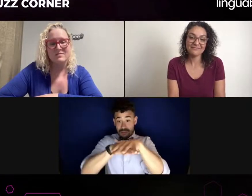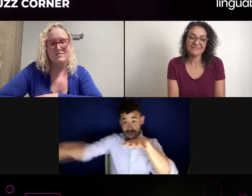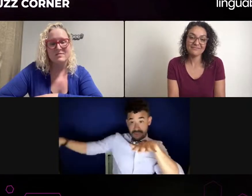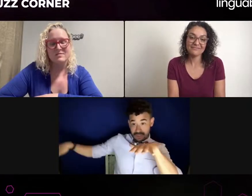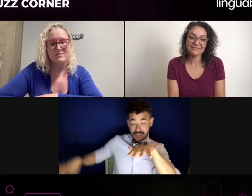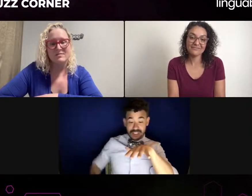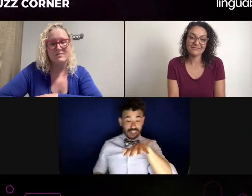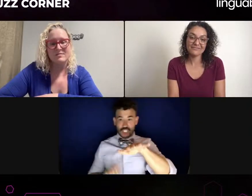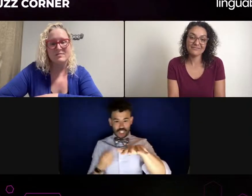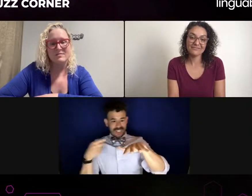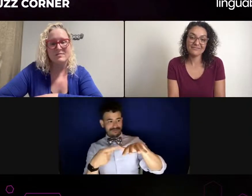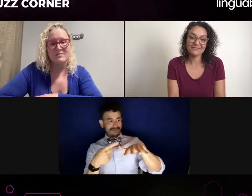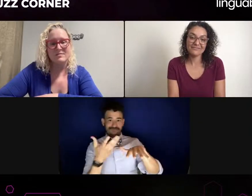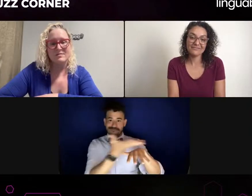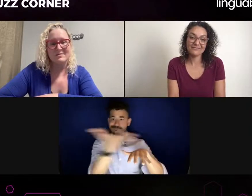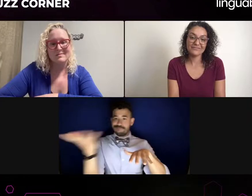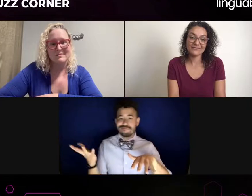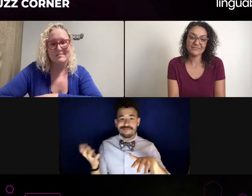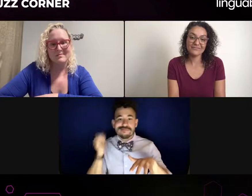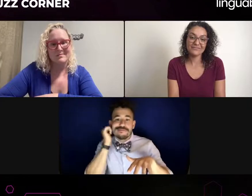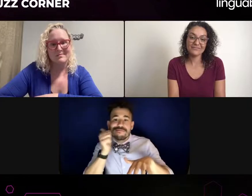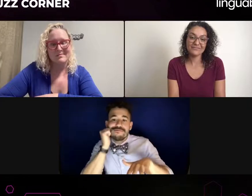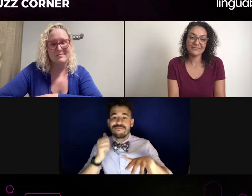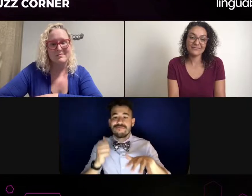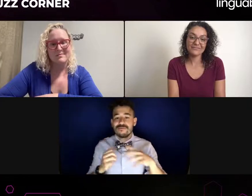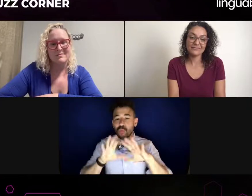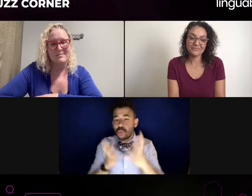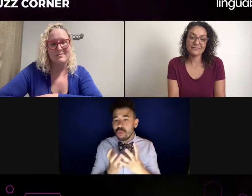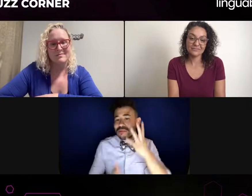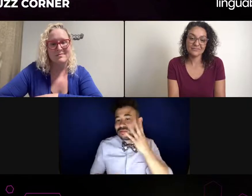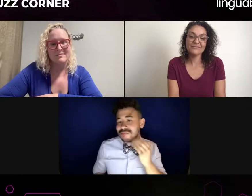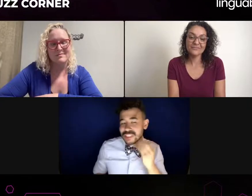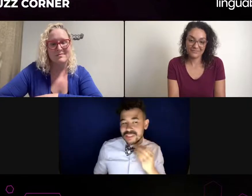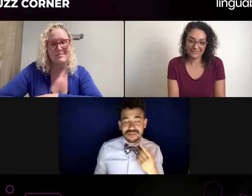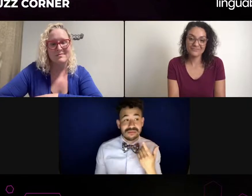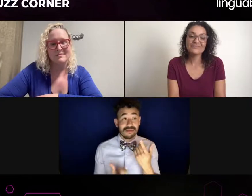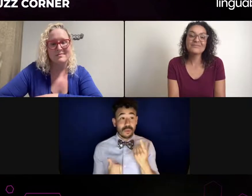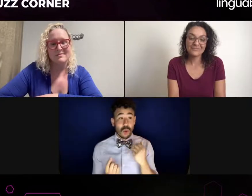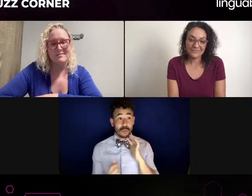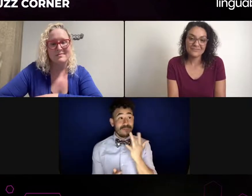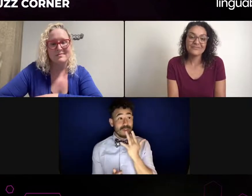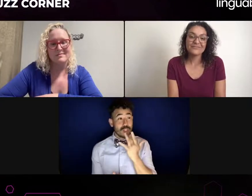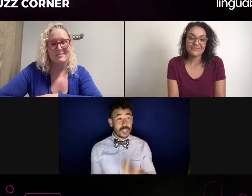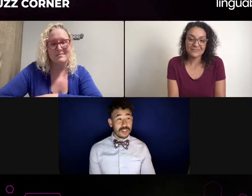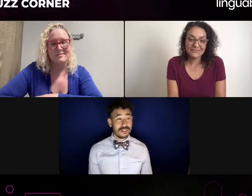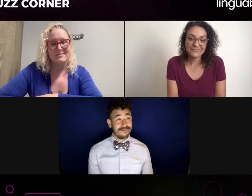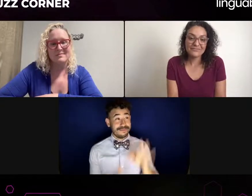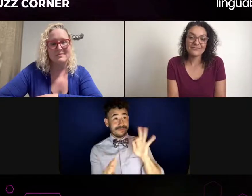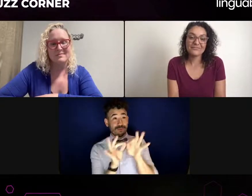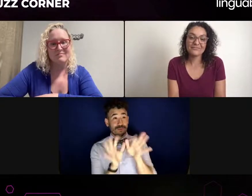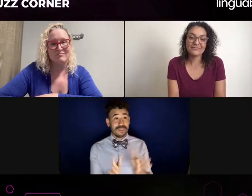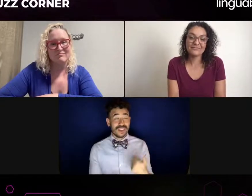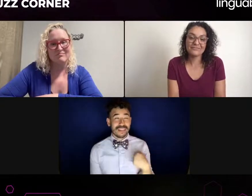I think that, These days, it's better. But I don't want to say it's perfect.